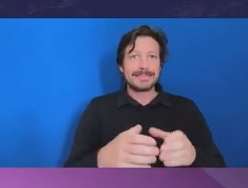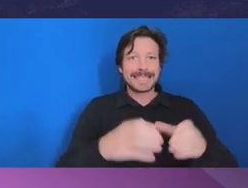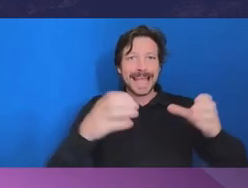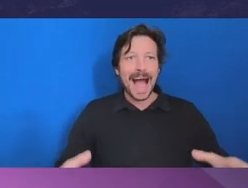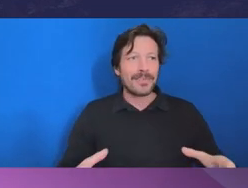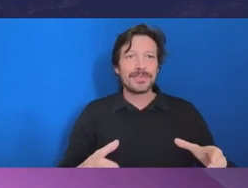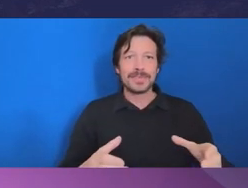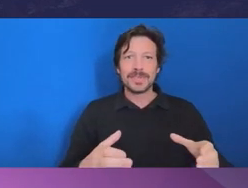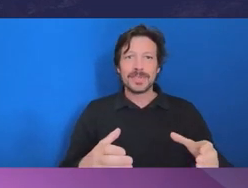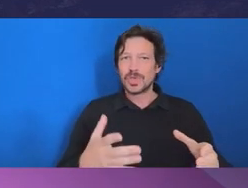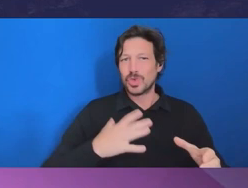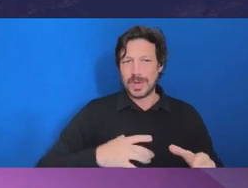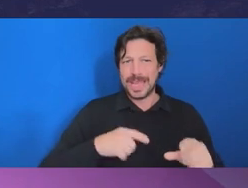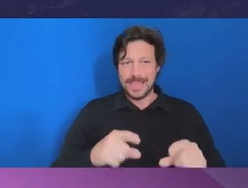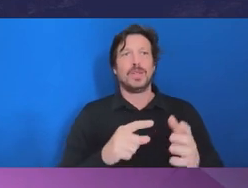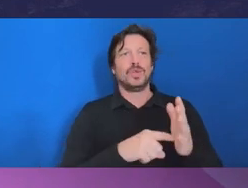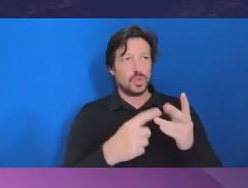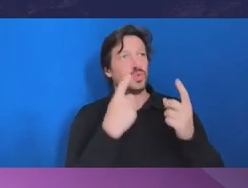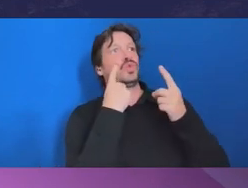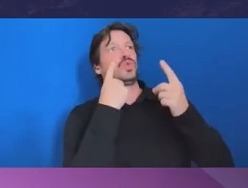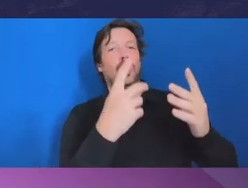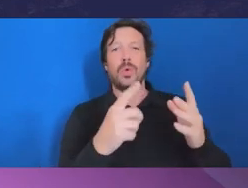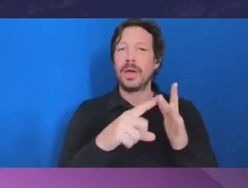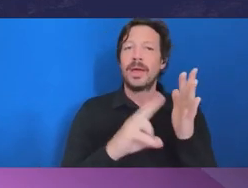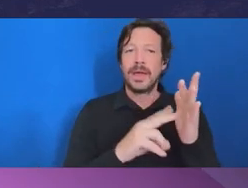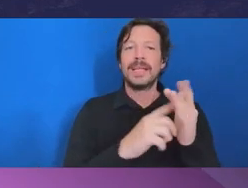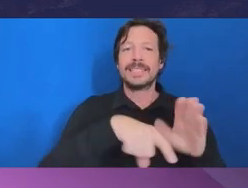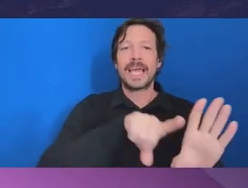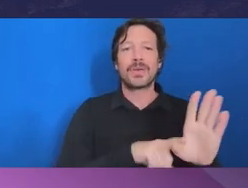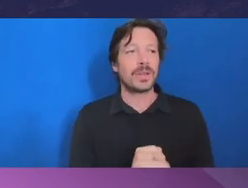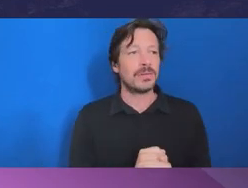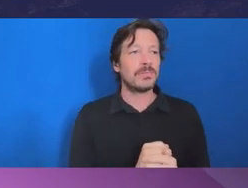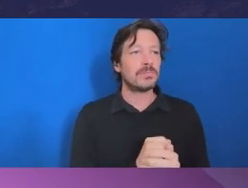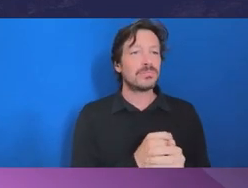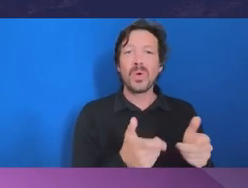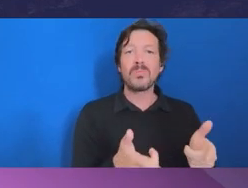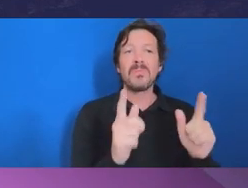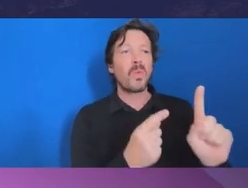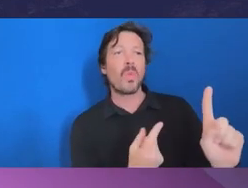the head of that agency, the head of that department makes it very clear that they have a concern that that